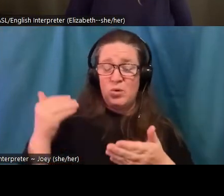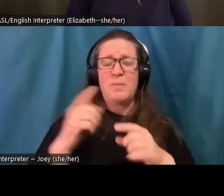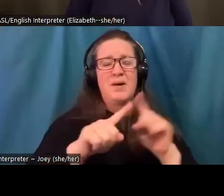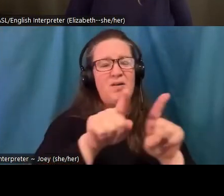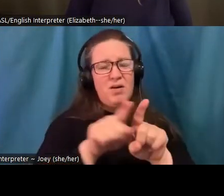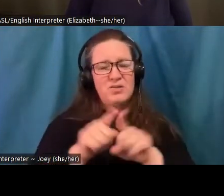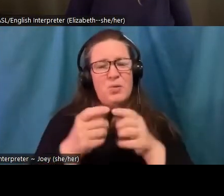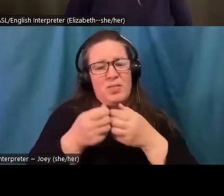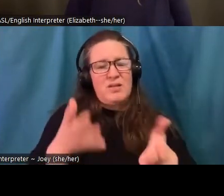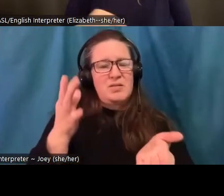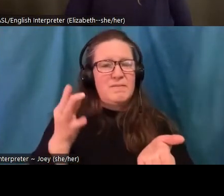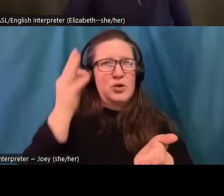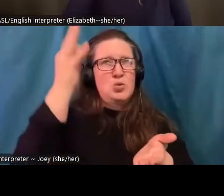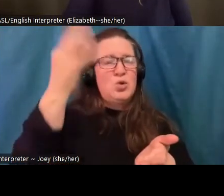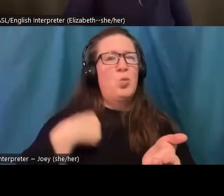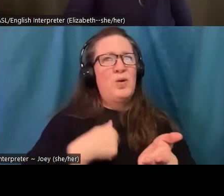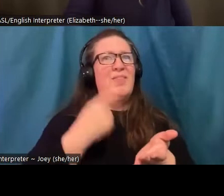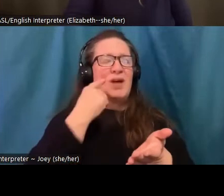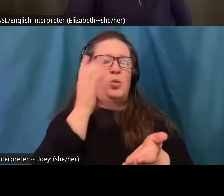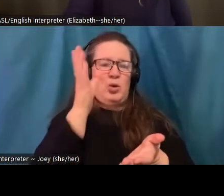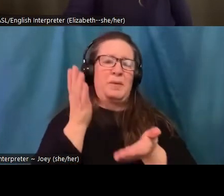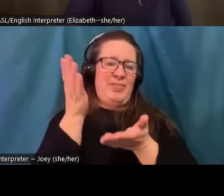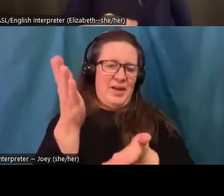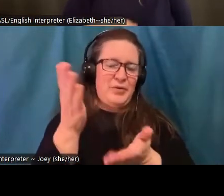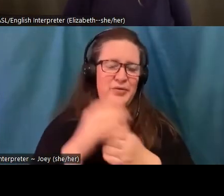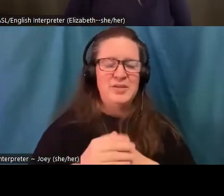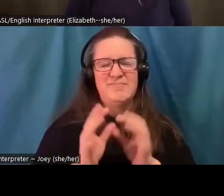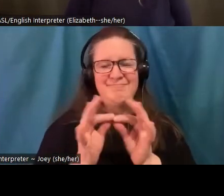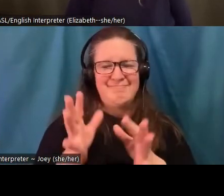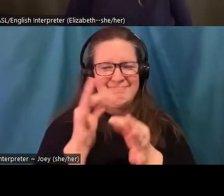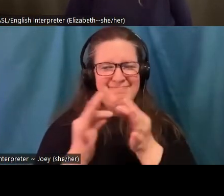that many of us have counted on. We can't act creatively and